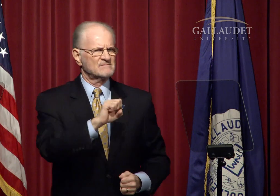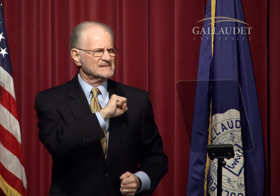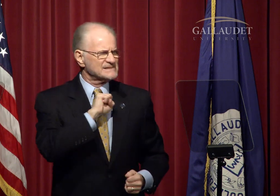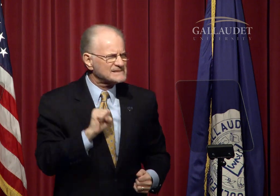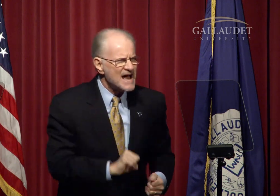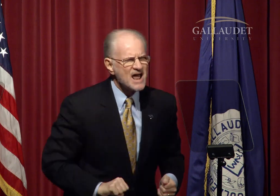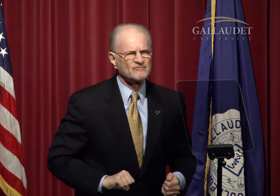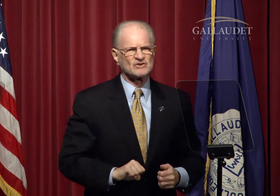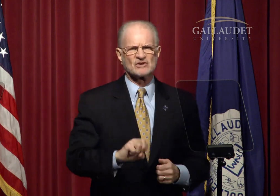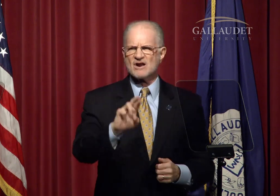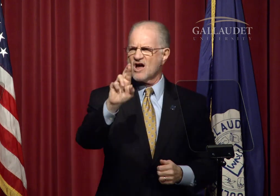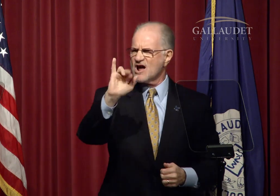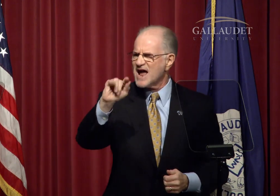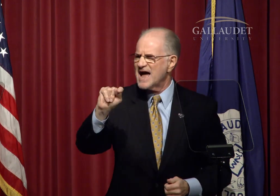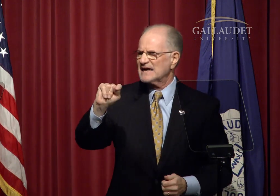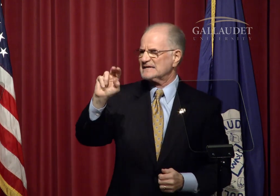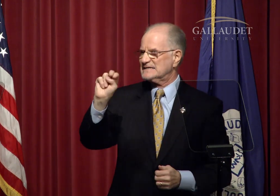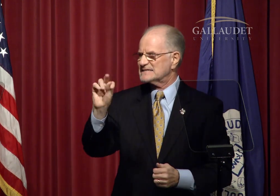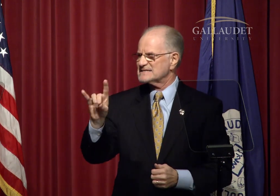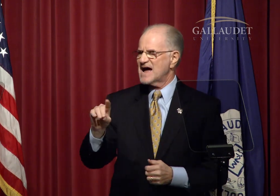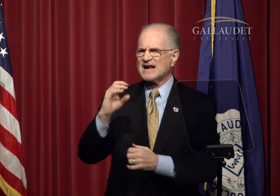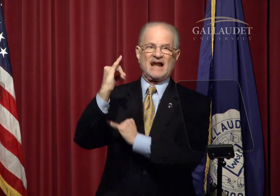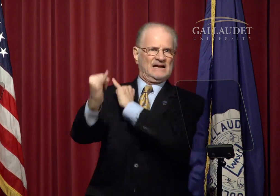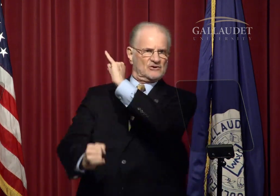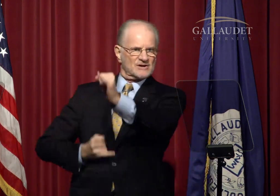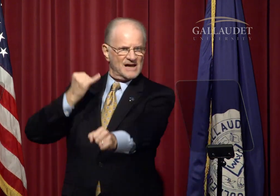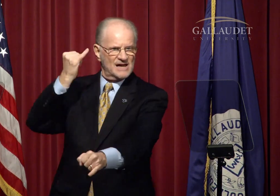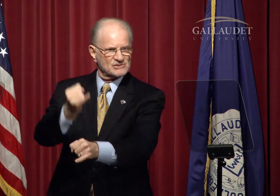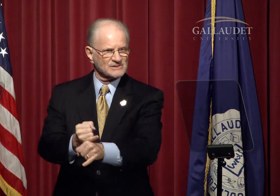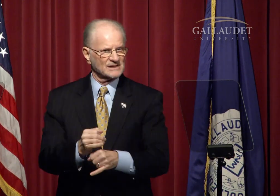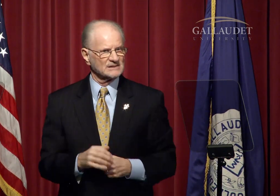including Georgetown, Yale, Stanford, and RIT/NTID, and internationally.